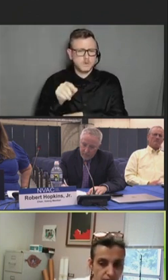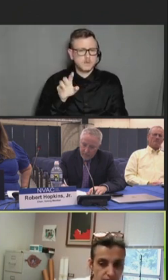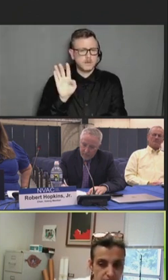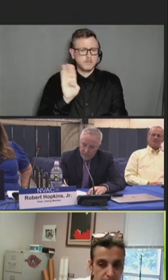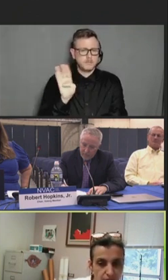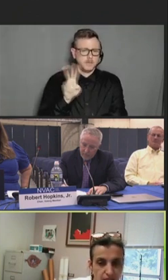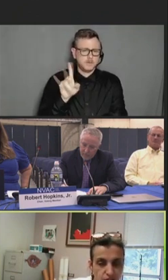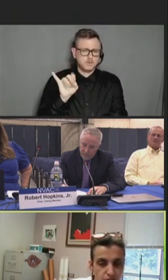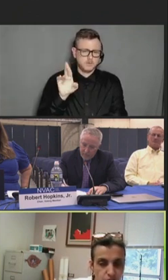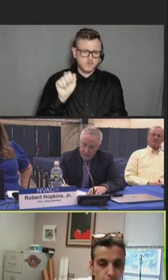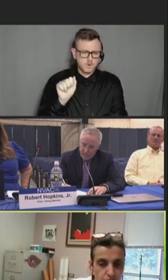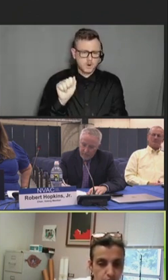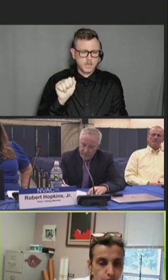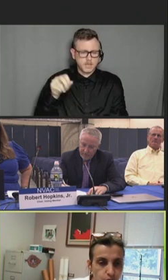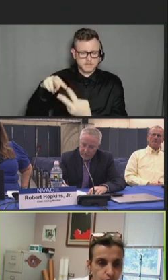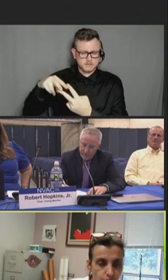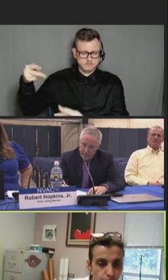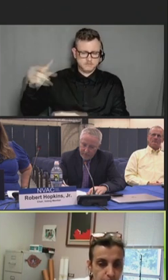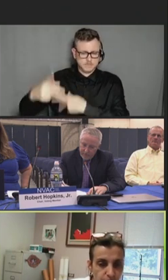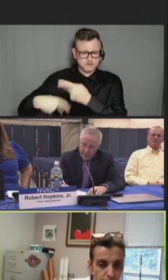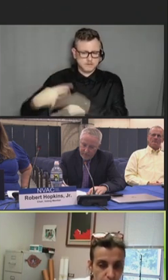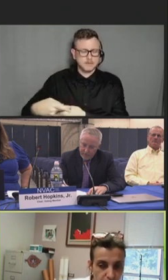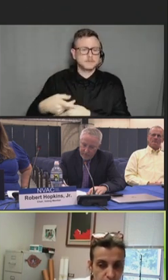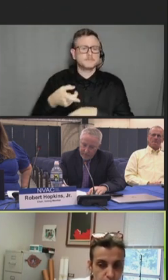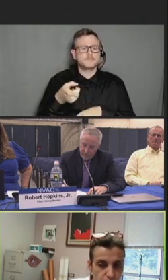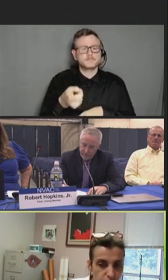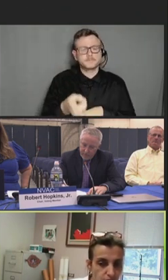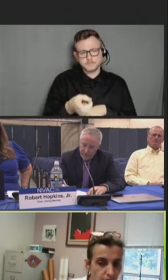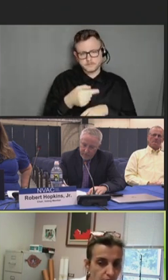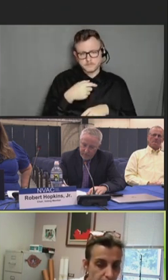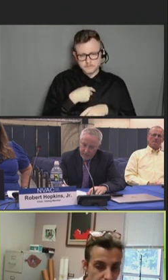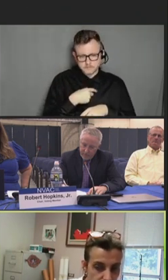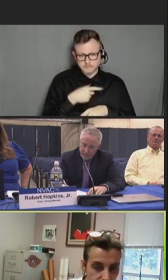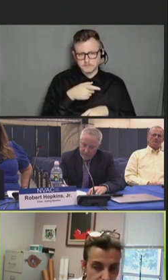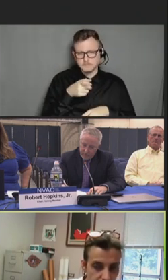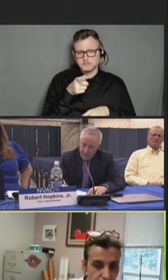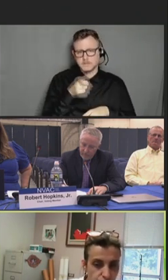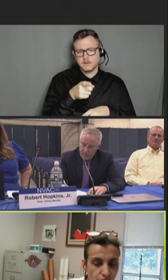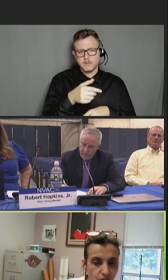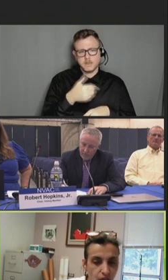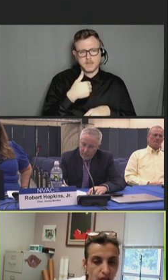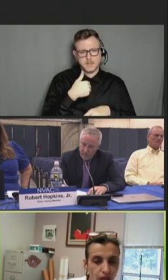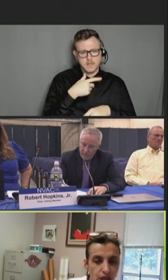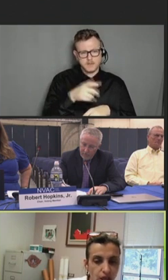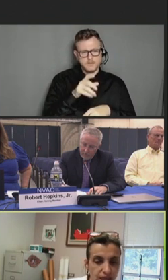virus. The vote on the inclusion of the BFU kit [spelled phonetically], which is of a B/Yamagata lineage,